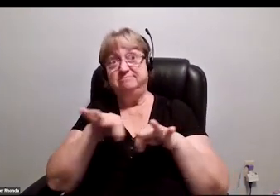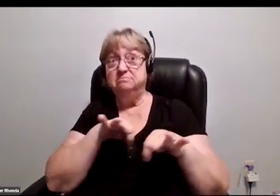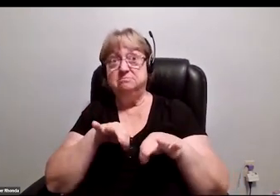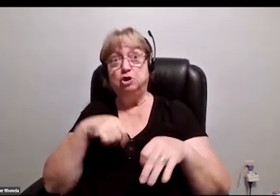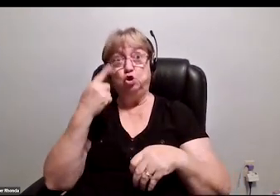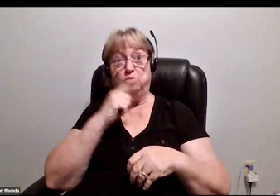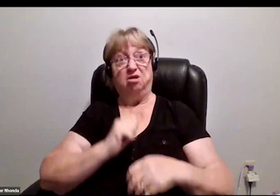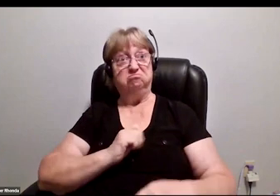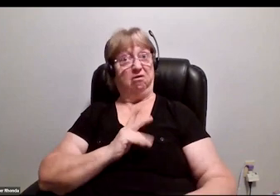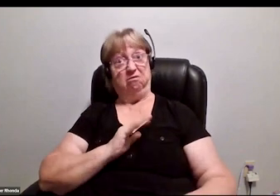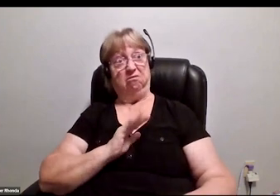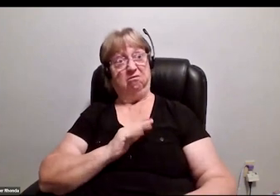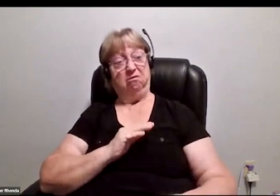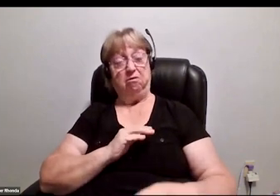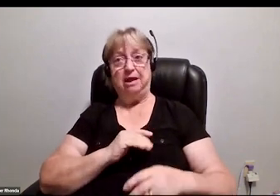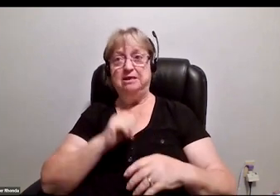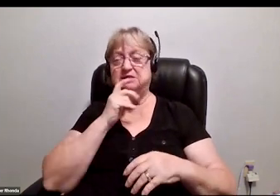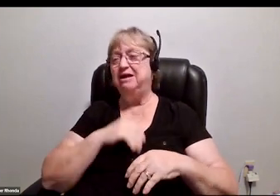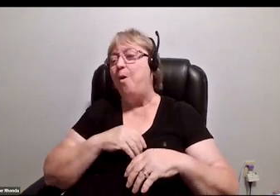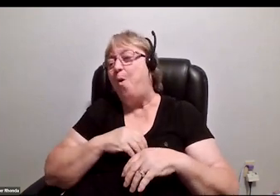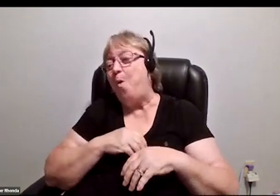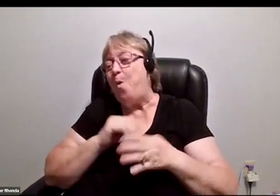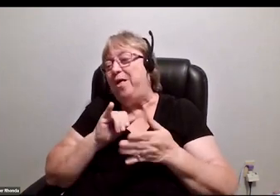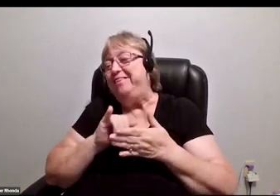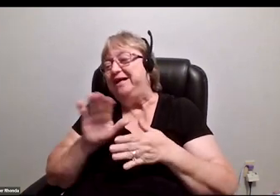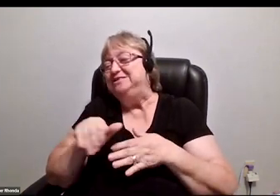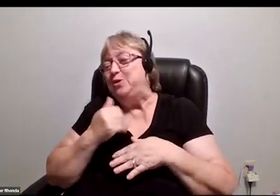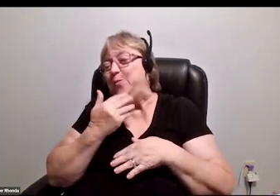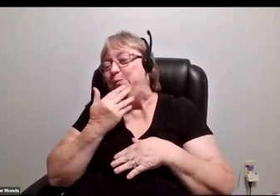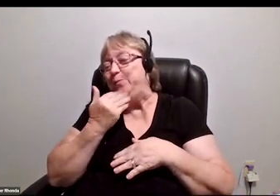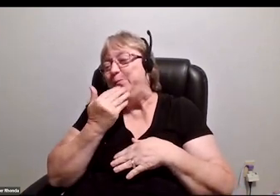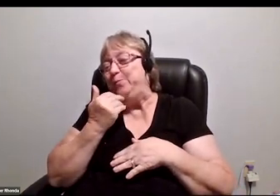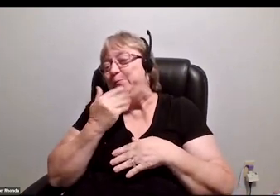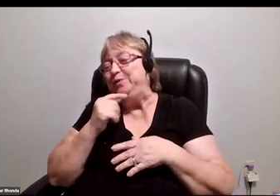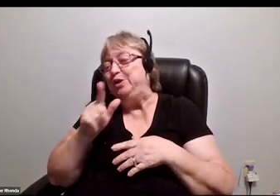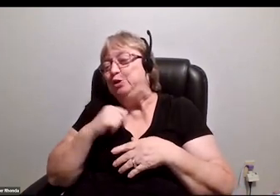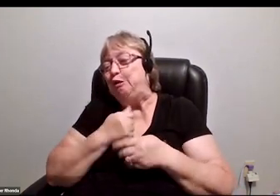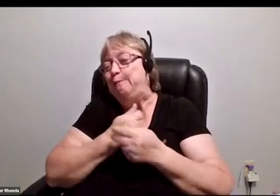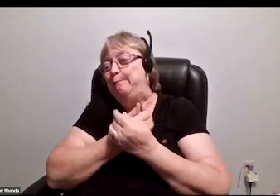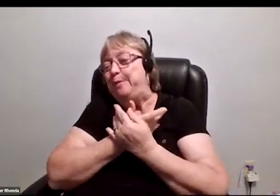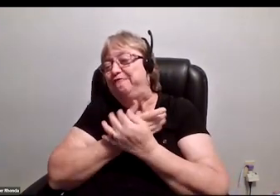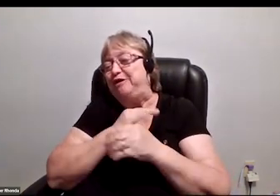You look dope, and it's not one of those, "Oh, that's so pretty. You put little butterflies on your cane, like, "Yay for you."